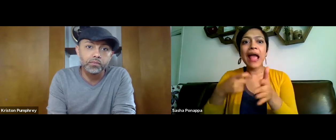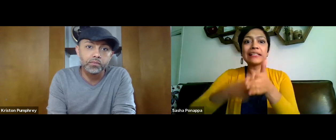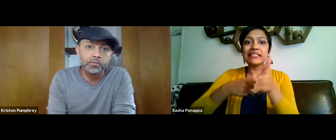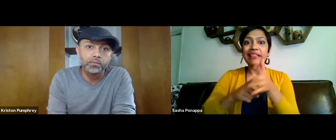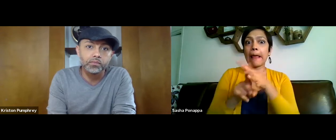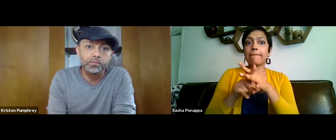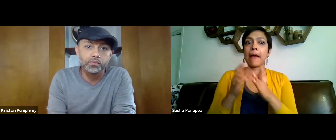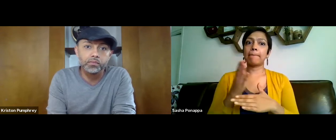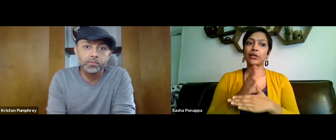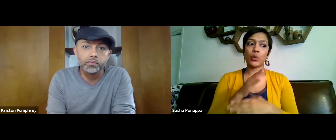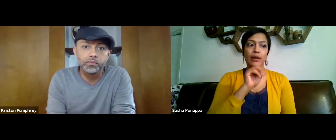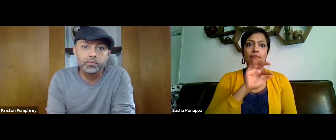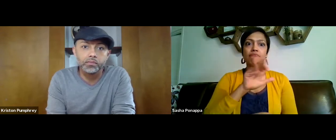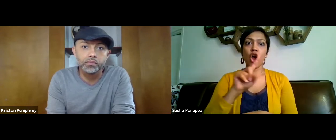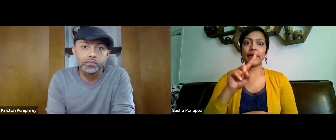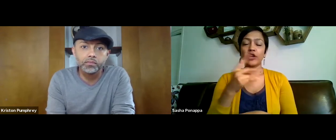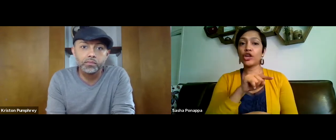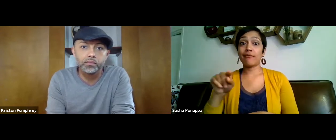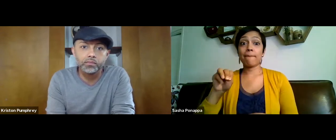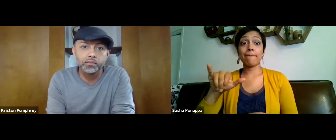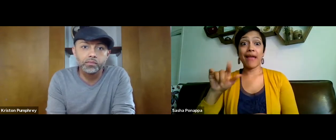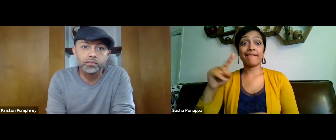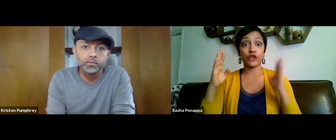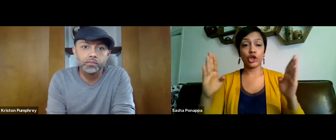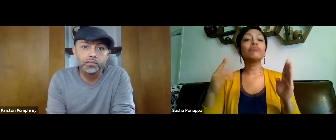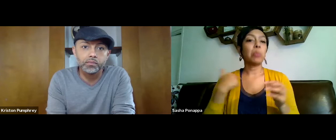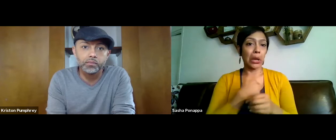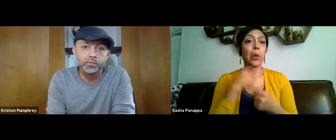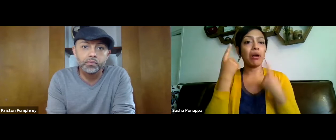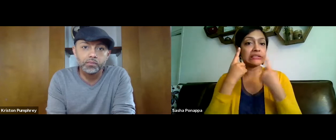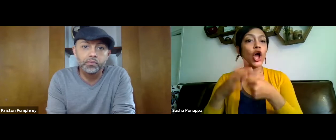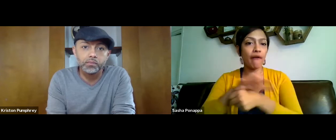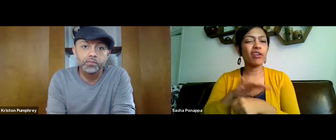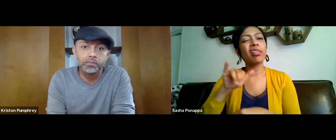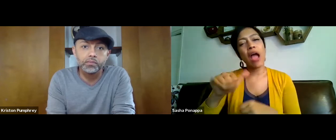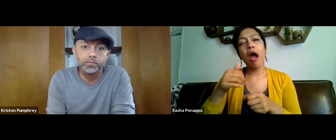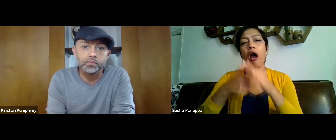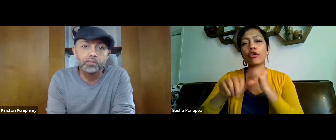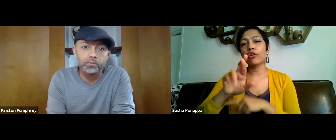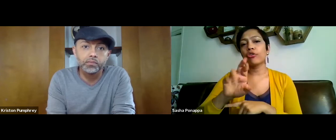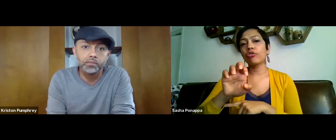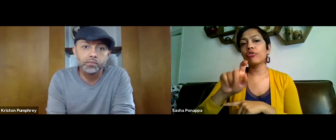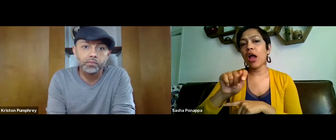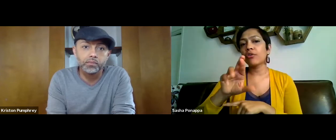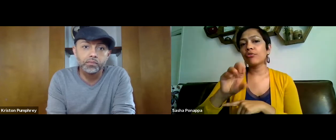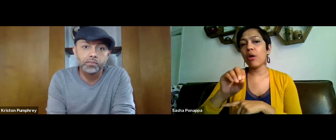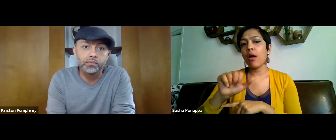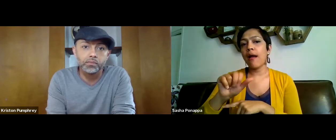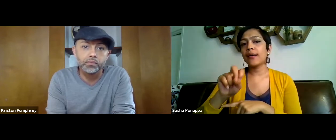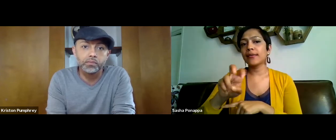then any expenses that appear between March 1st and May 1st, we will consider covering that,